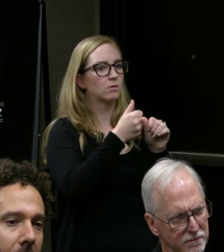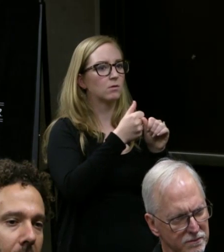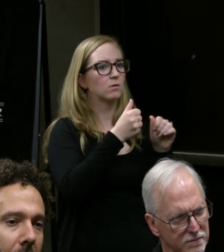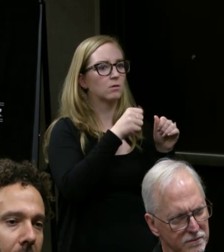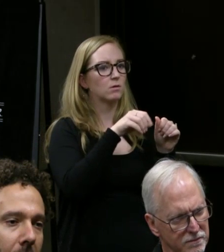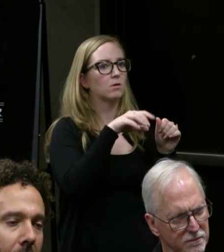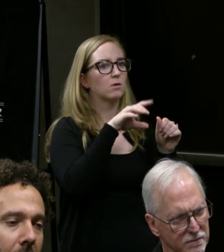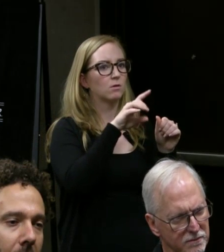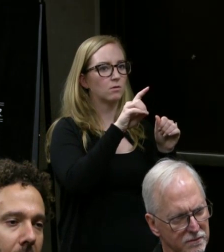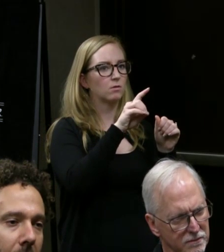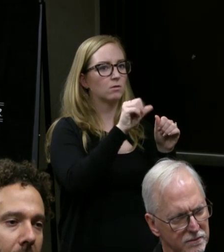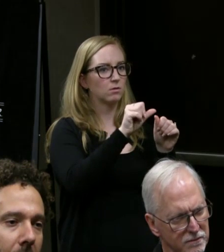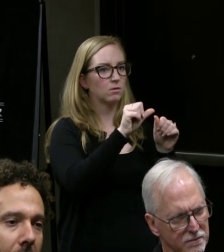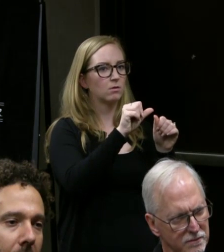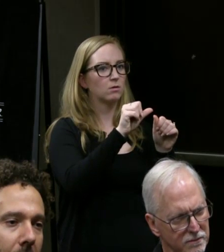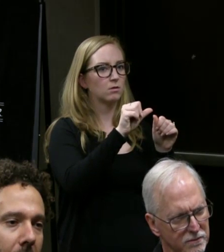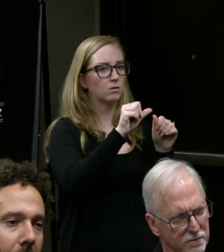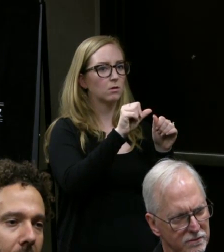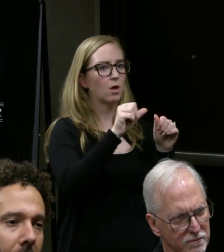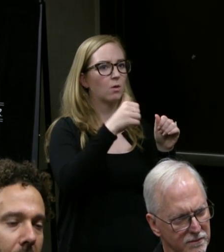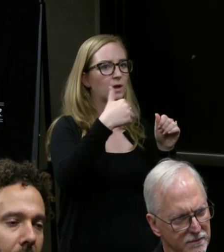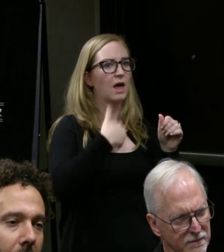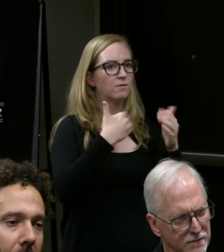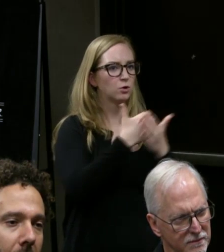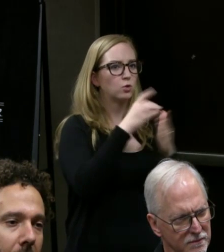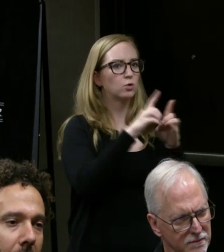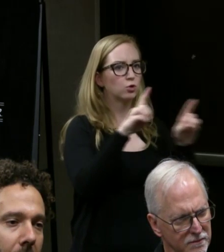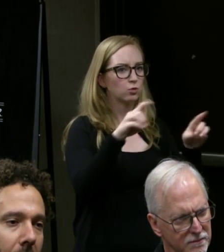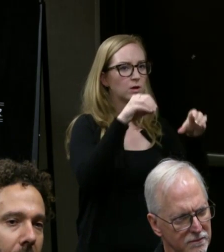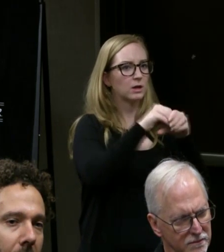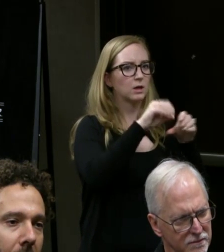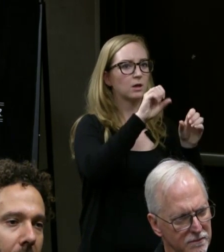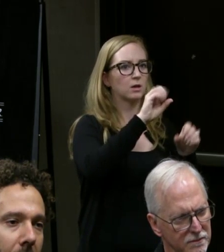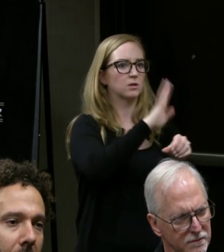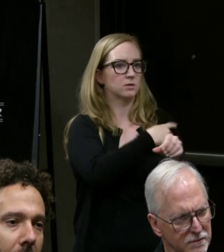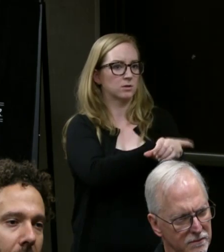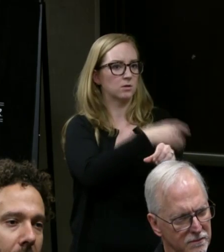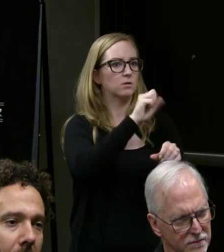that there was a new degree in Scotland that's BSL Performance,